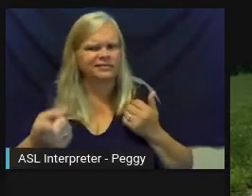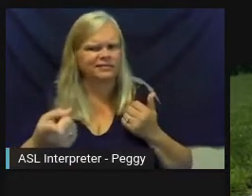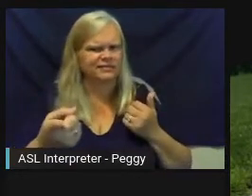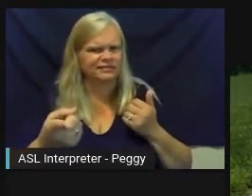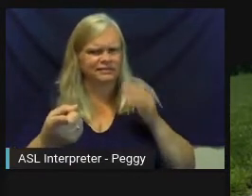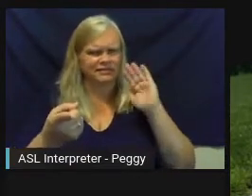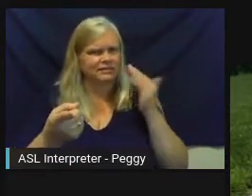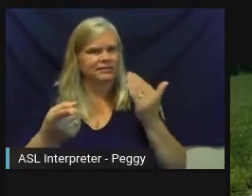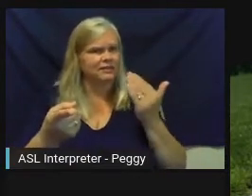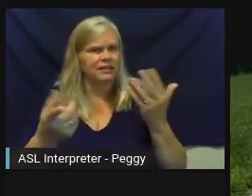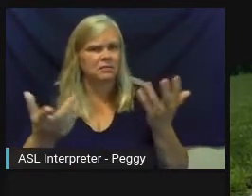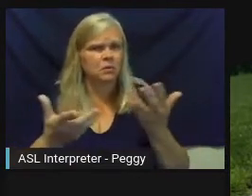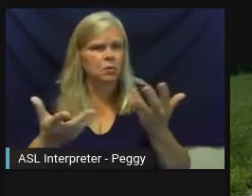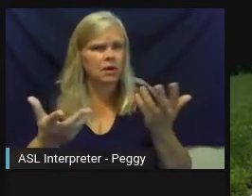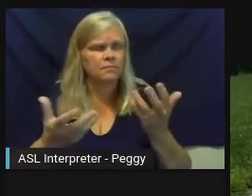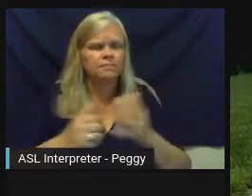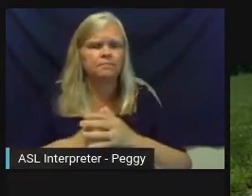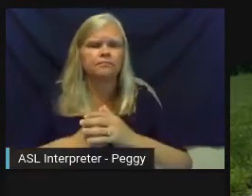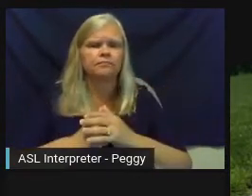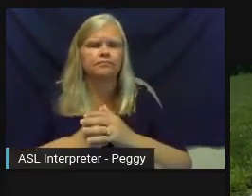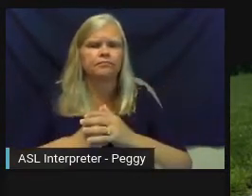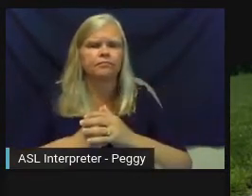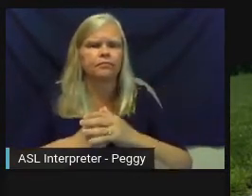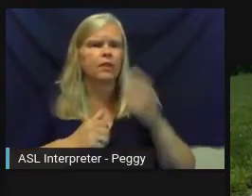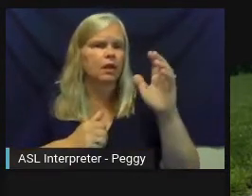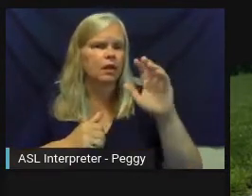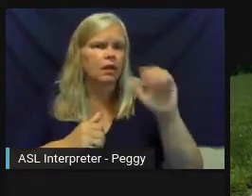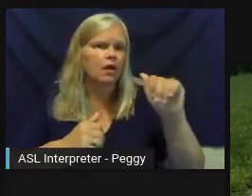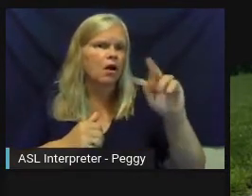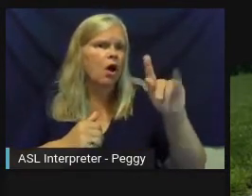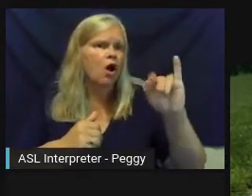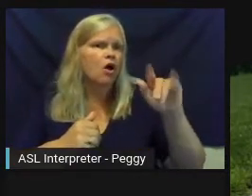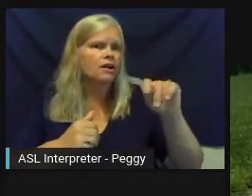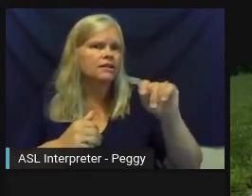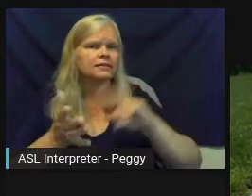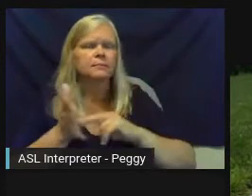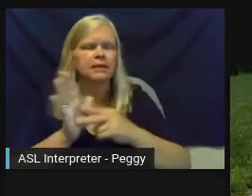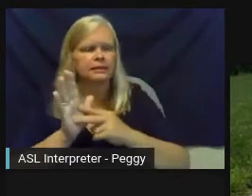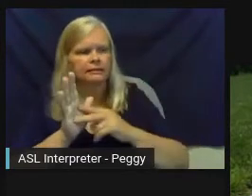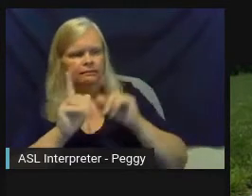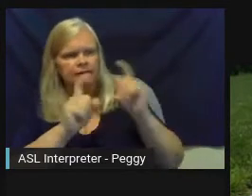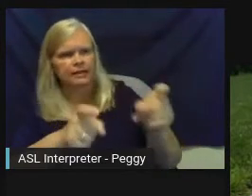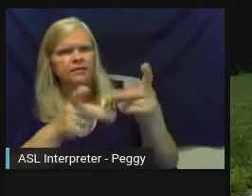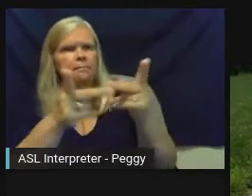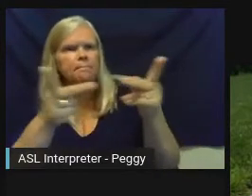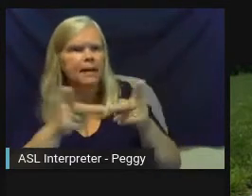artist-in-residence, sometimes that also means an artist is given a place to stay or a studio for free